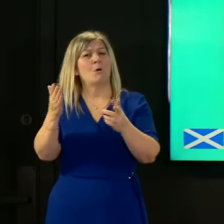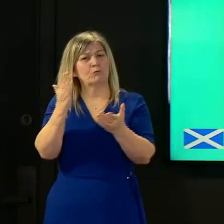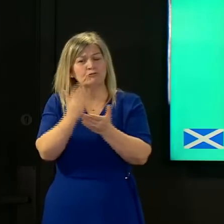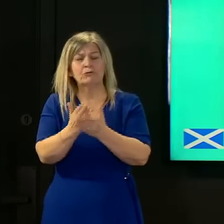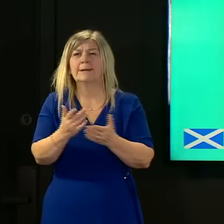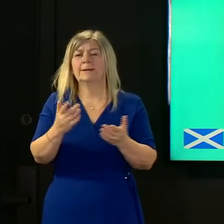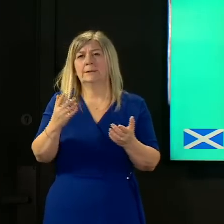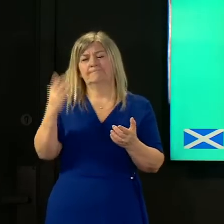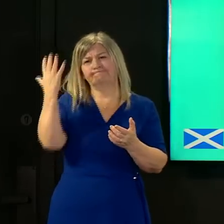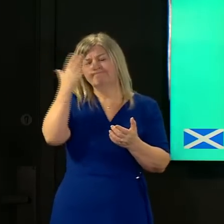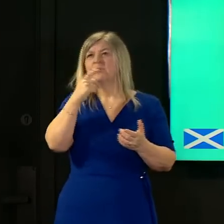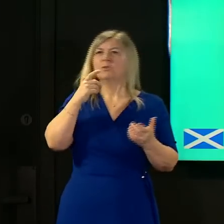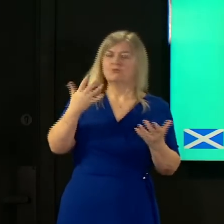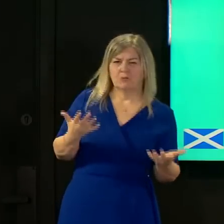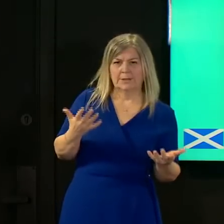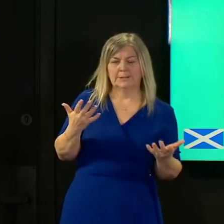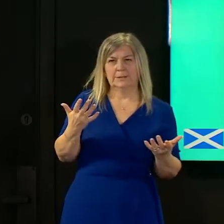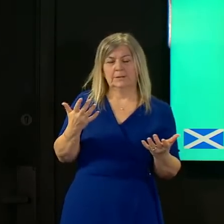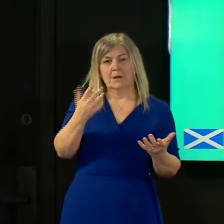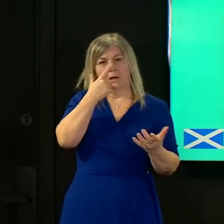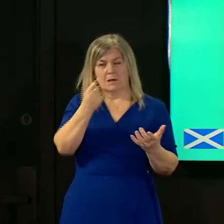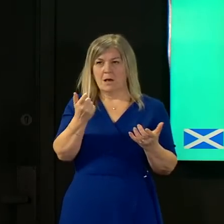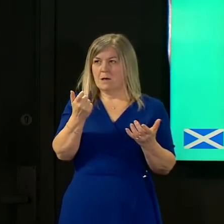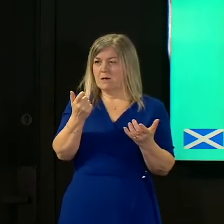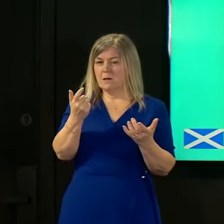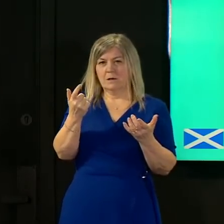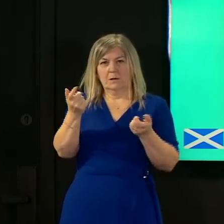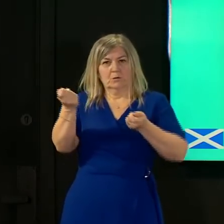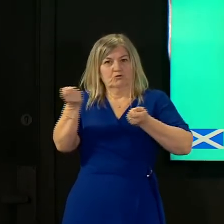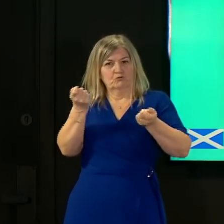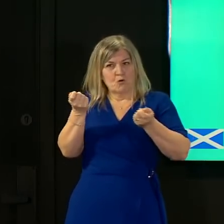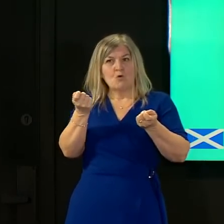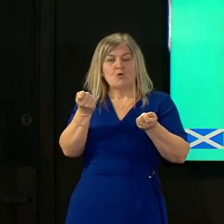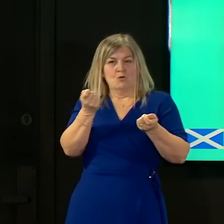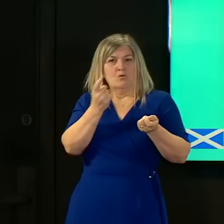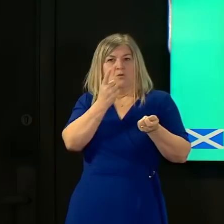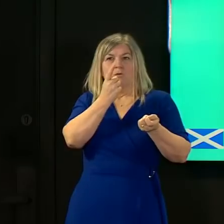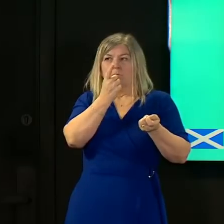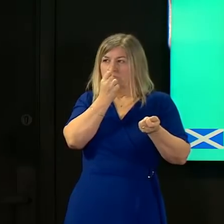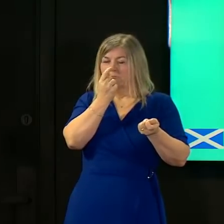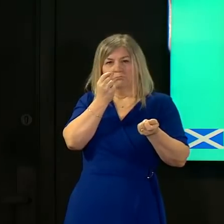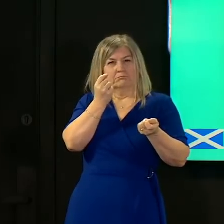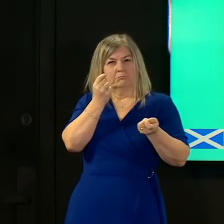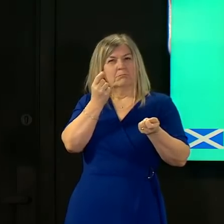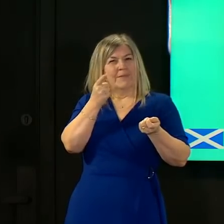whether their ability their capacity and their capability to be able to do genomic surveillance